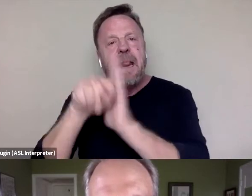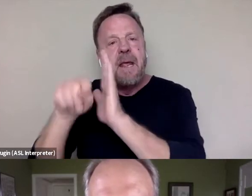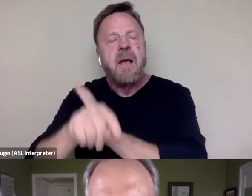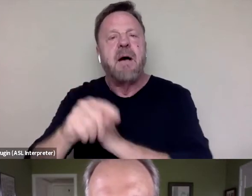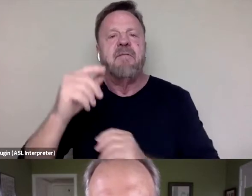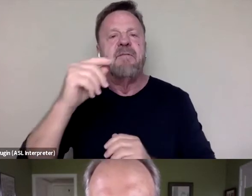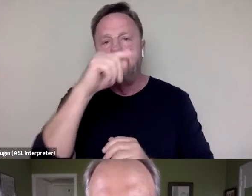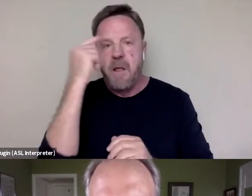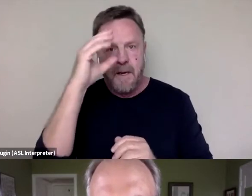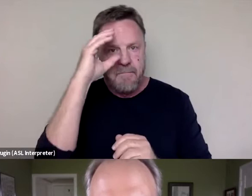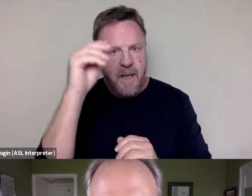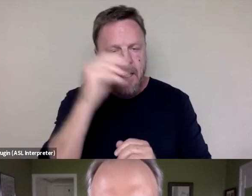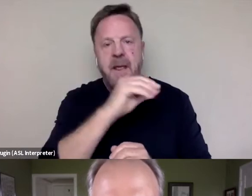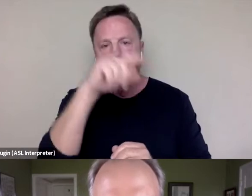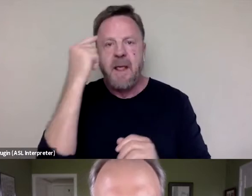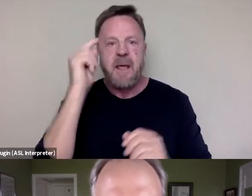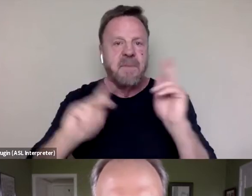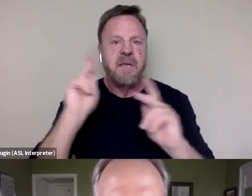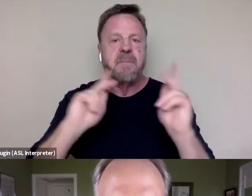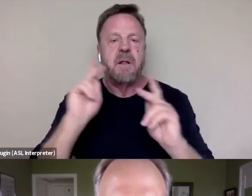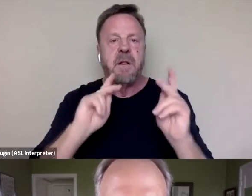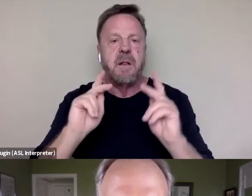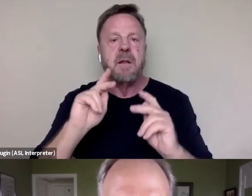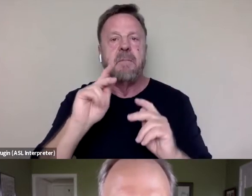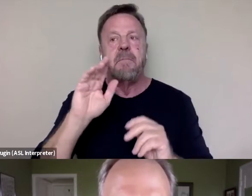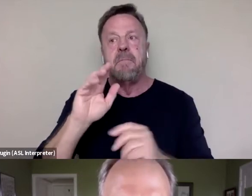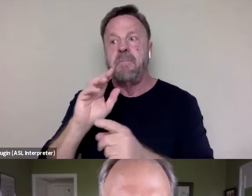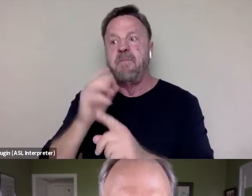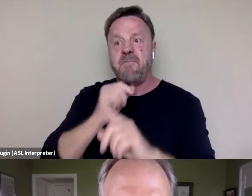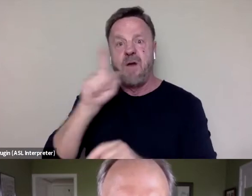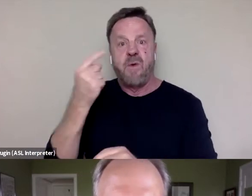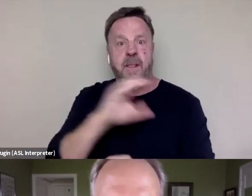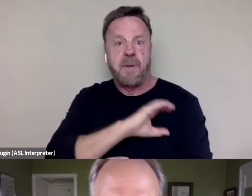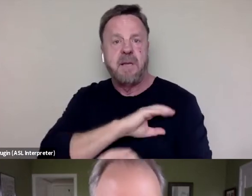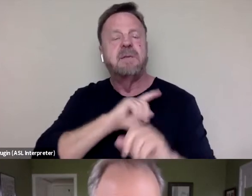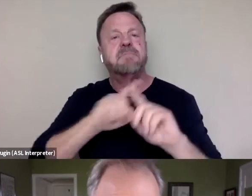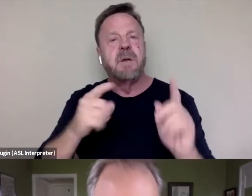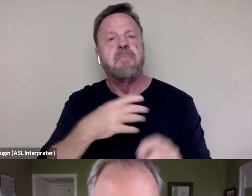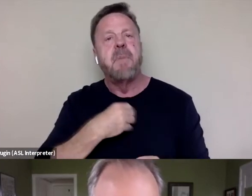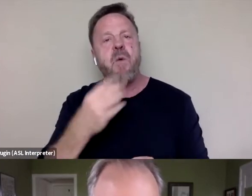and black people by not only the police, but also by white racist vigilantes,